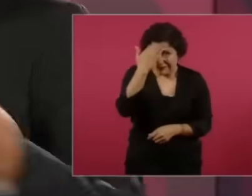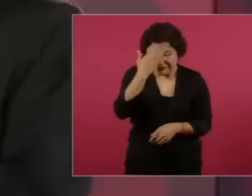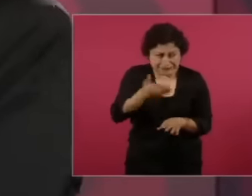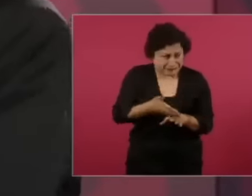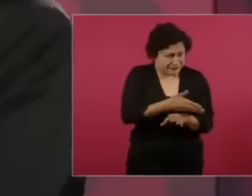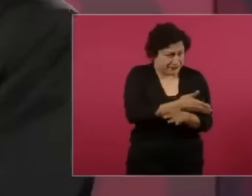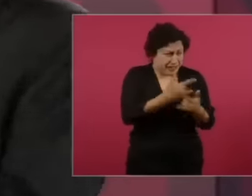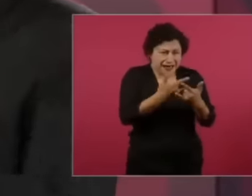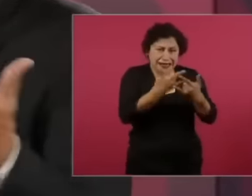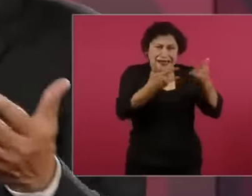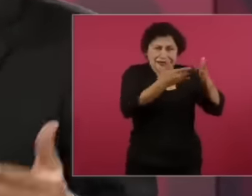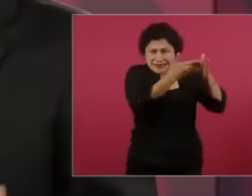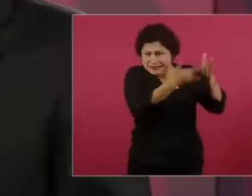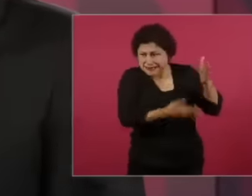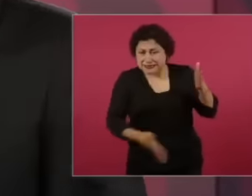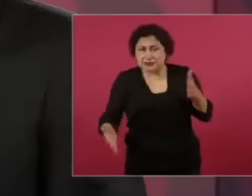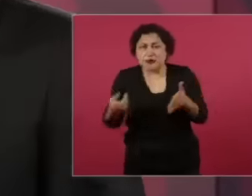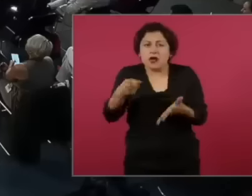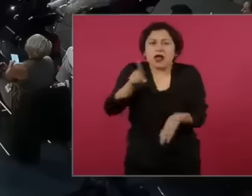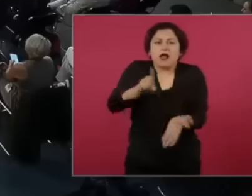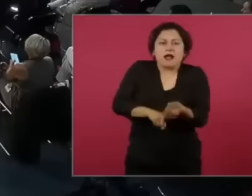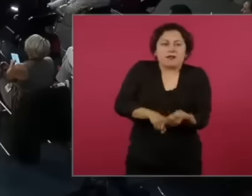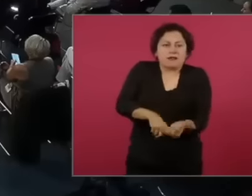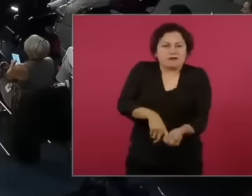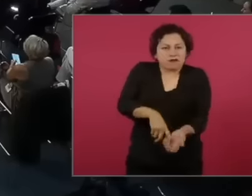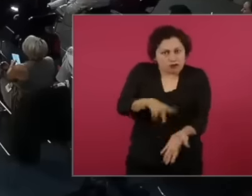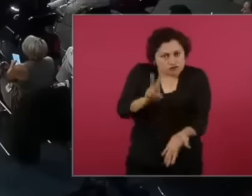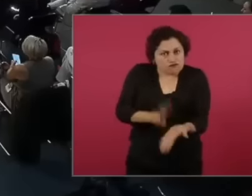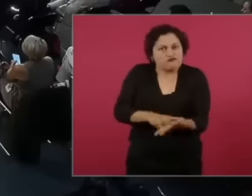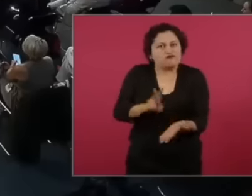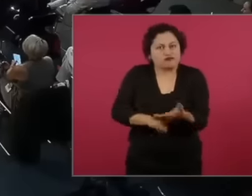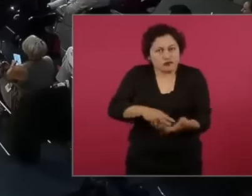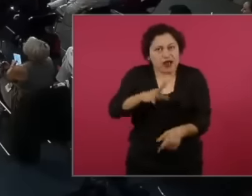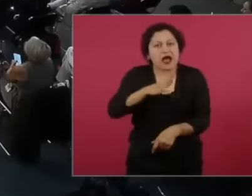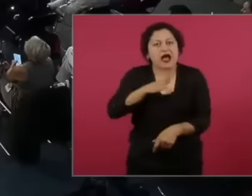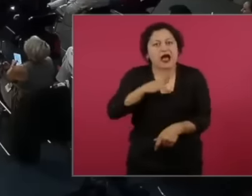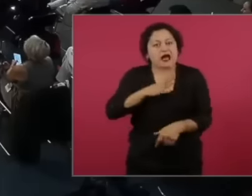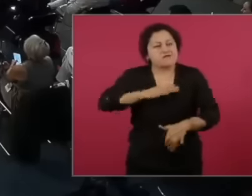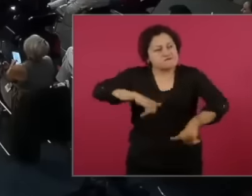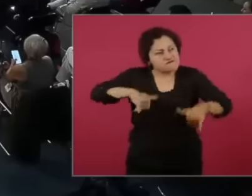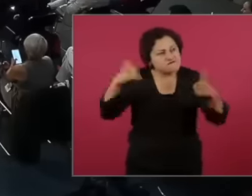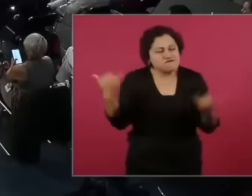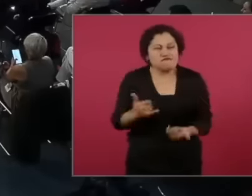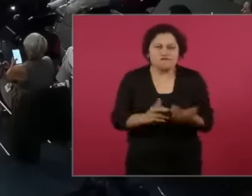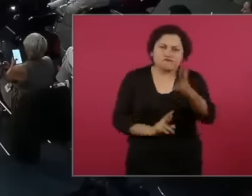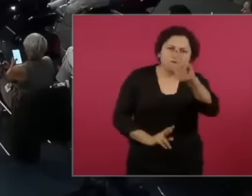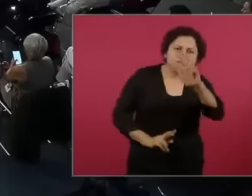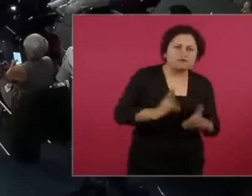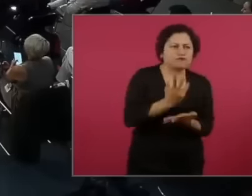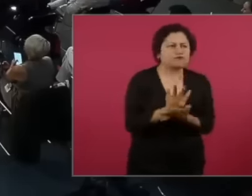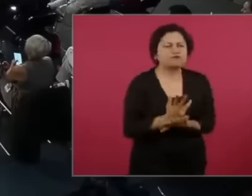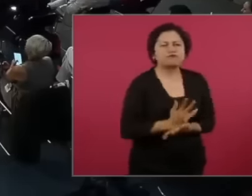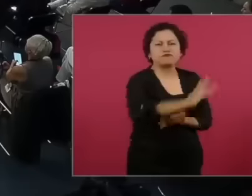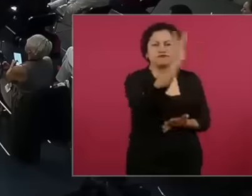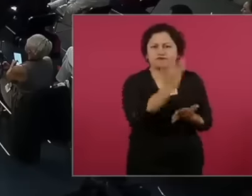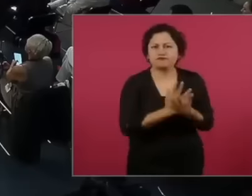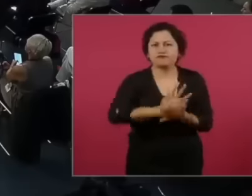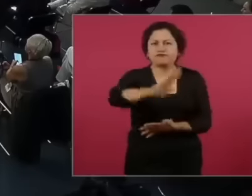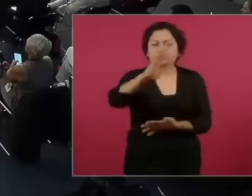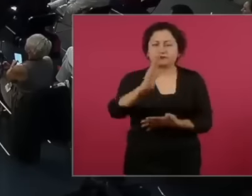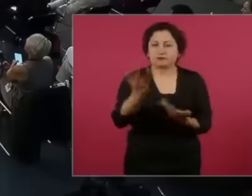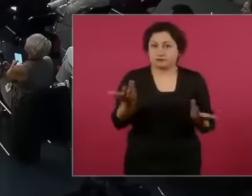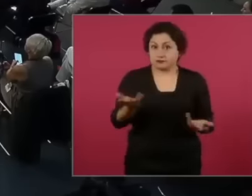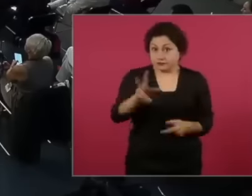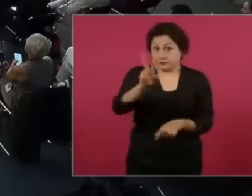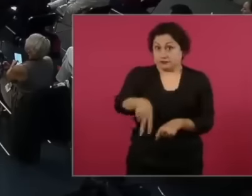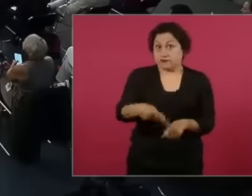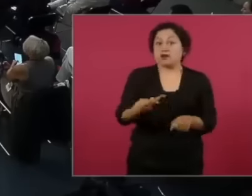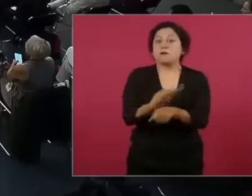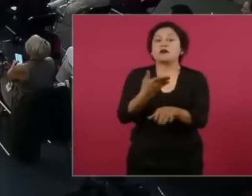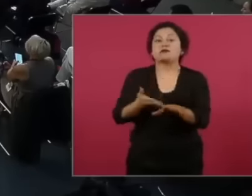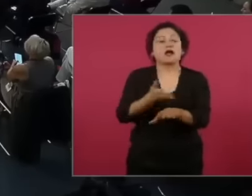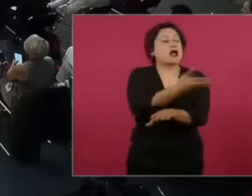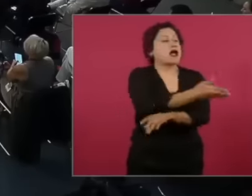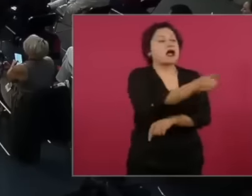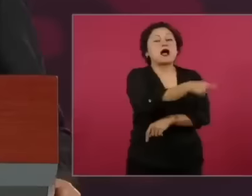that's why they wanted us to no longer remember our Heroes, they were talking about the end of